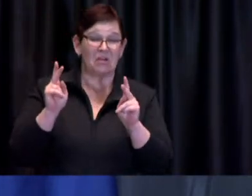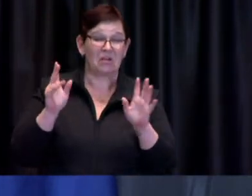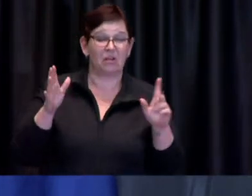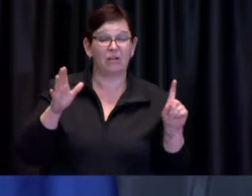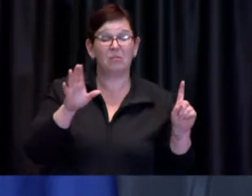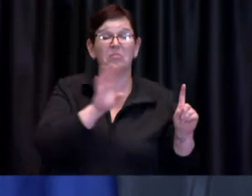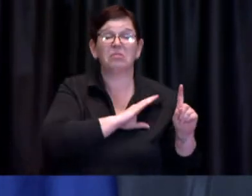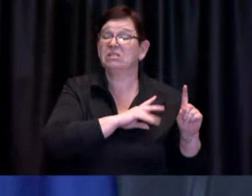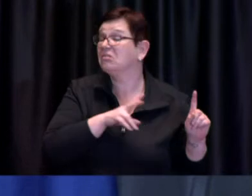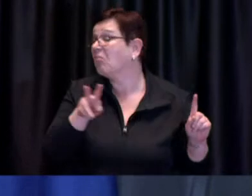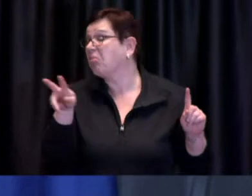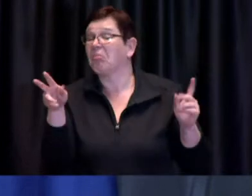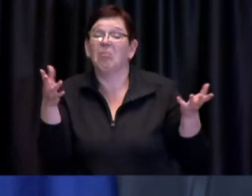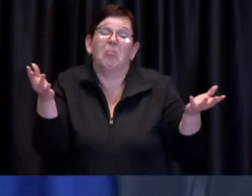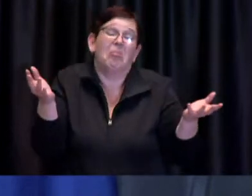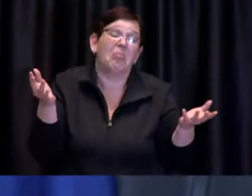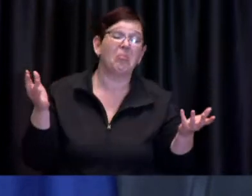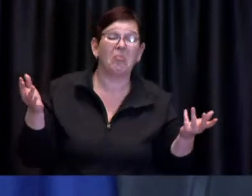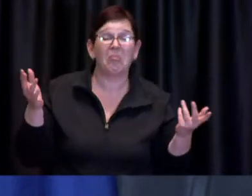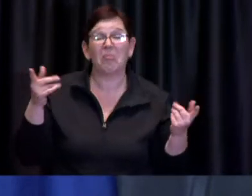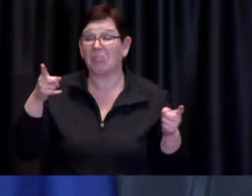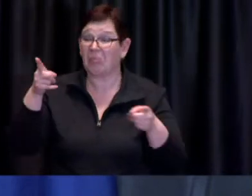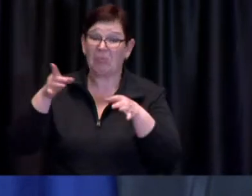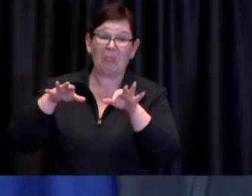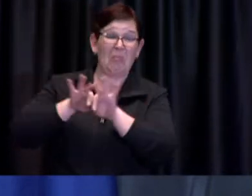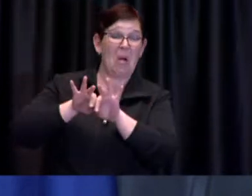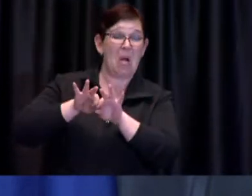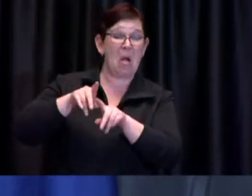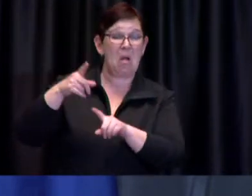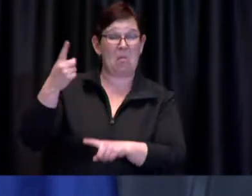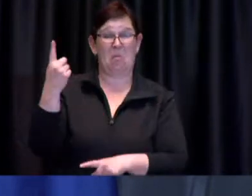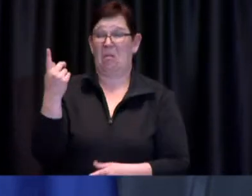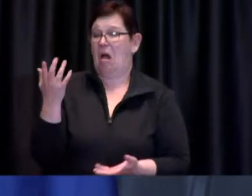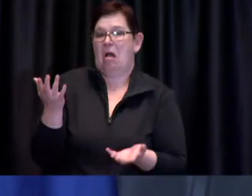other things to do than to focus on that I think the real issue is people carrying substantial